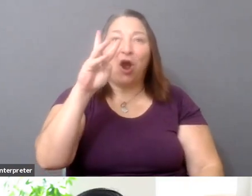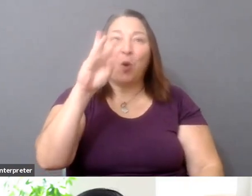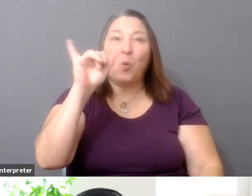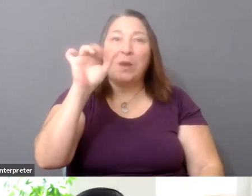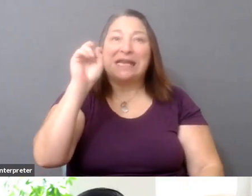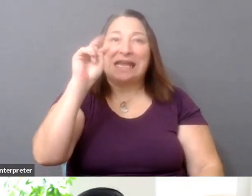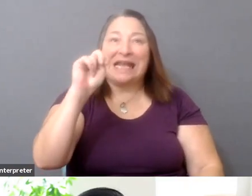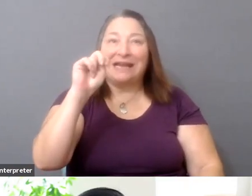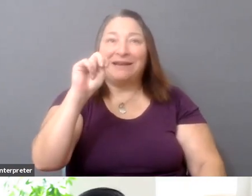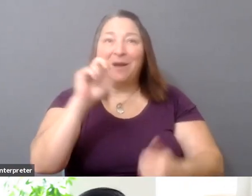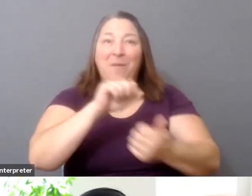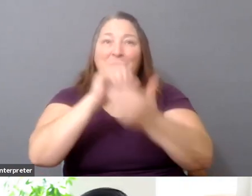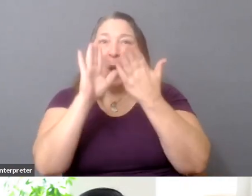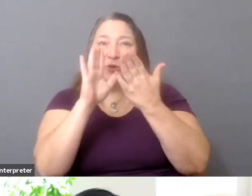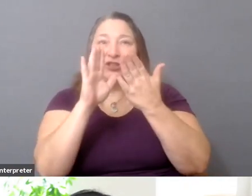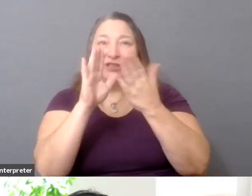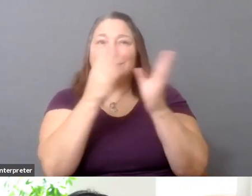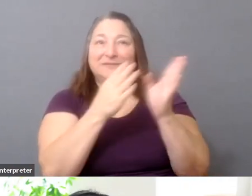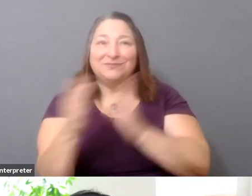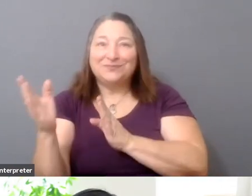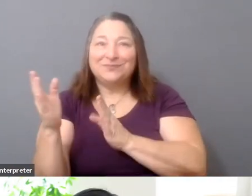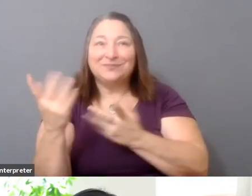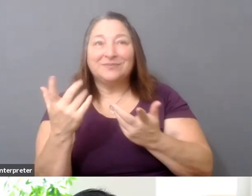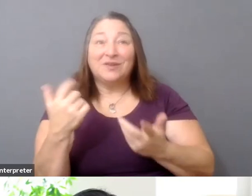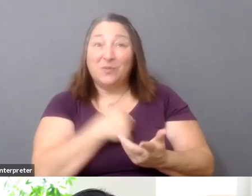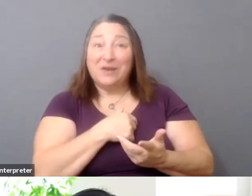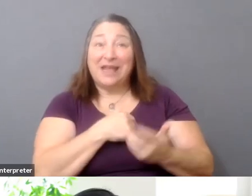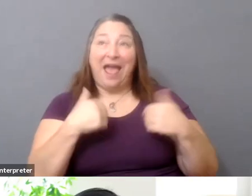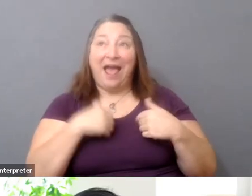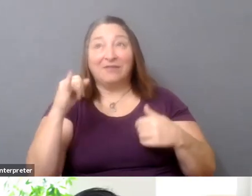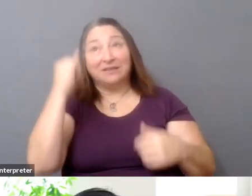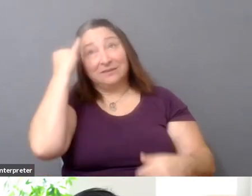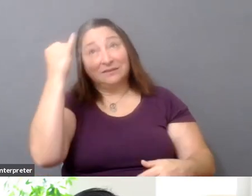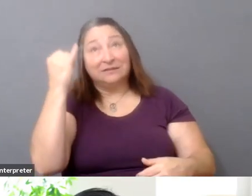You know, we operate from this mindset of scarcity perhaps,